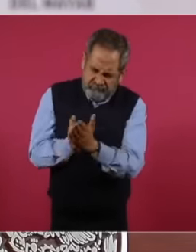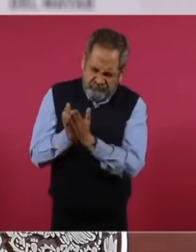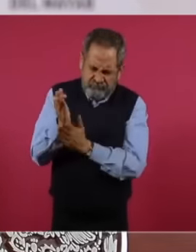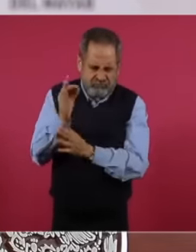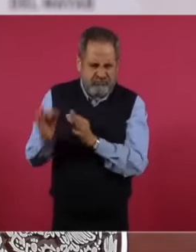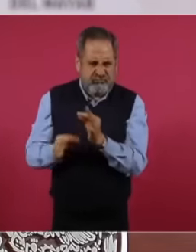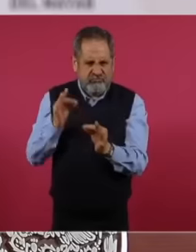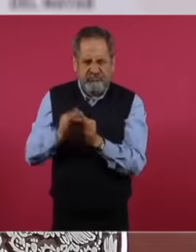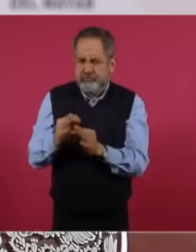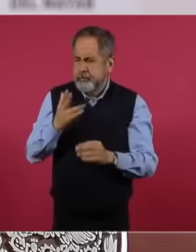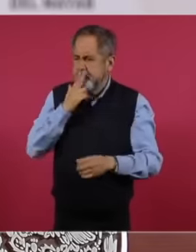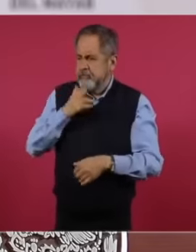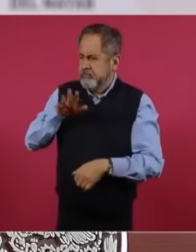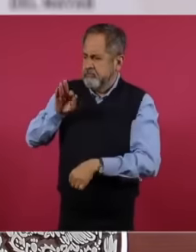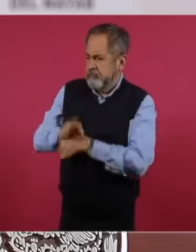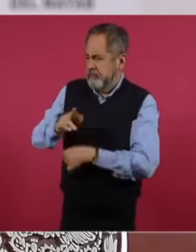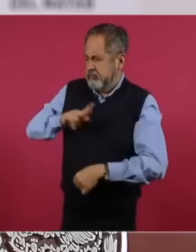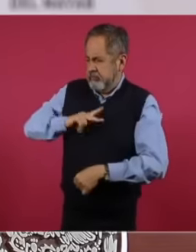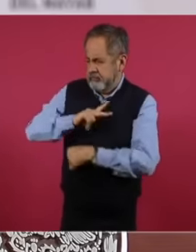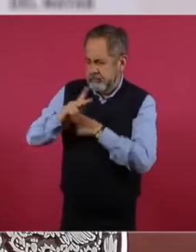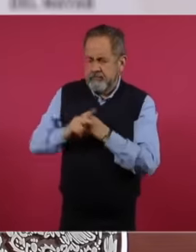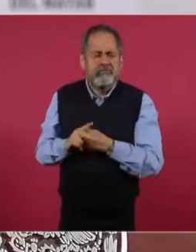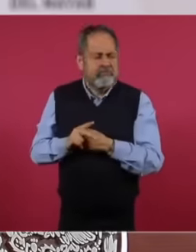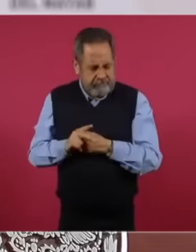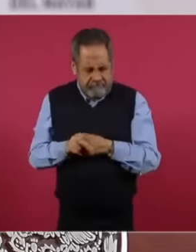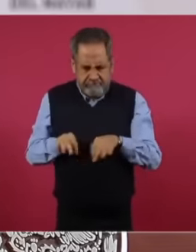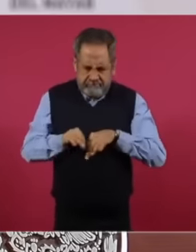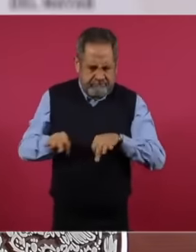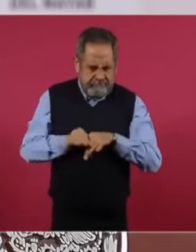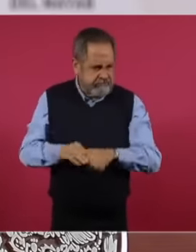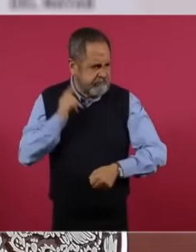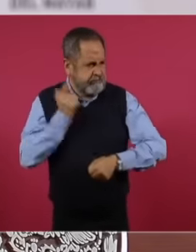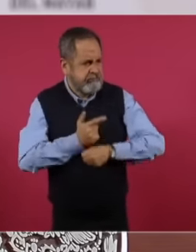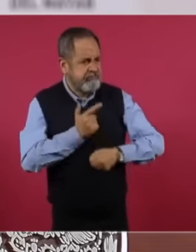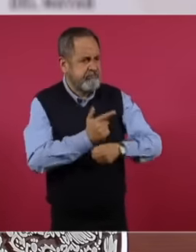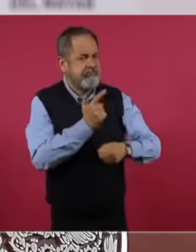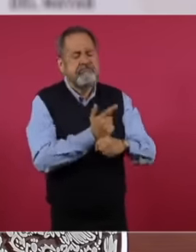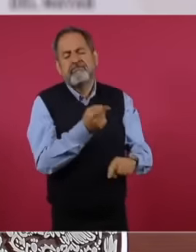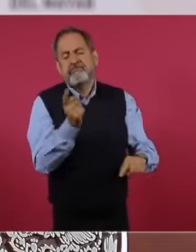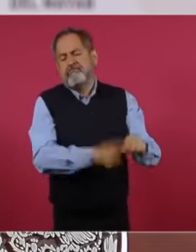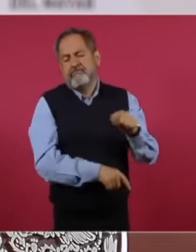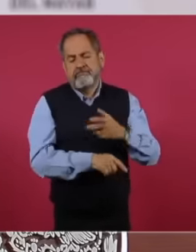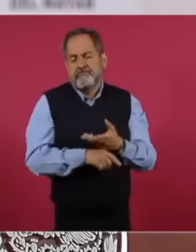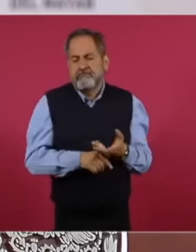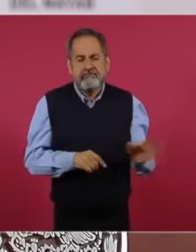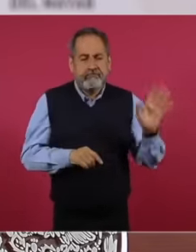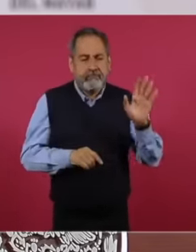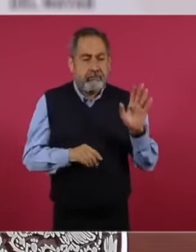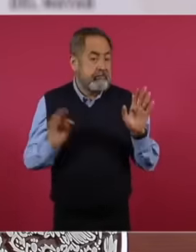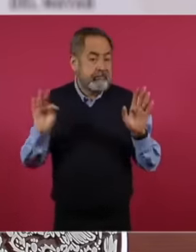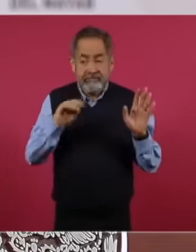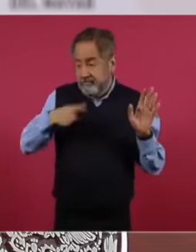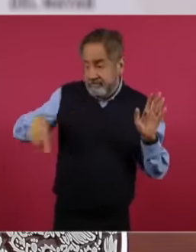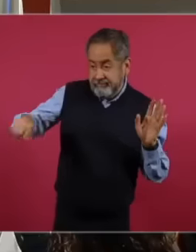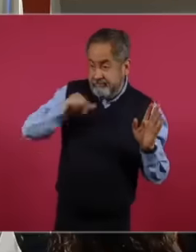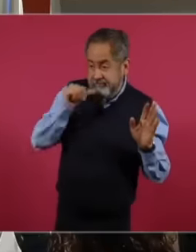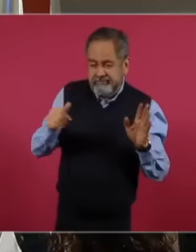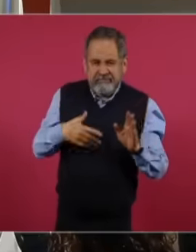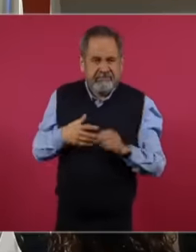to our country. It was undoubtedly an element without which we would not have been able to detect this network